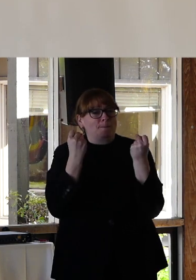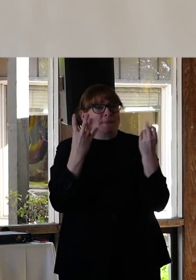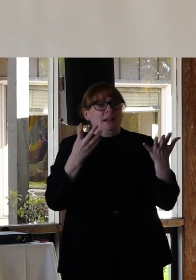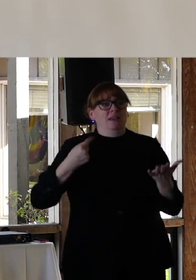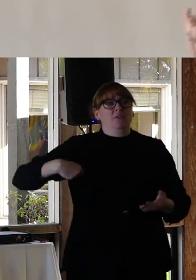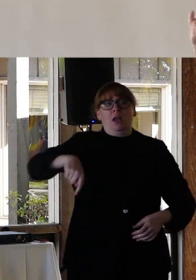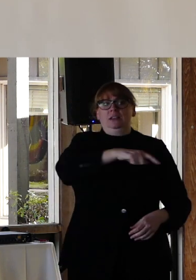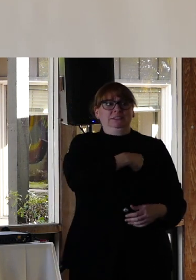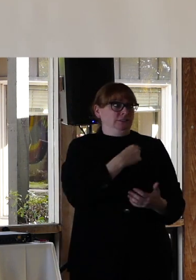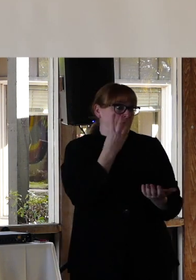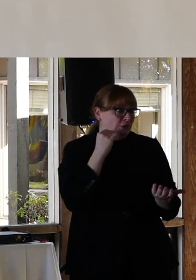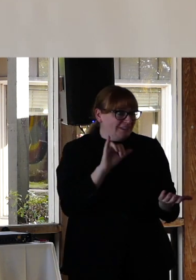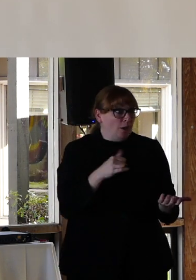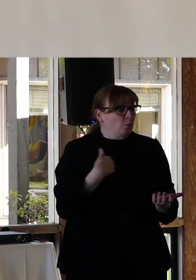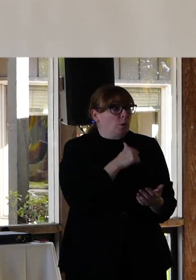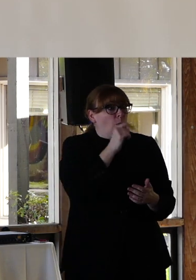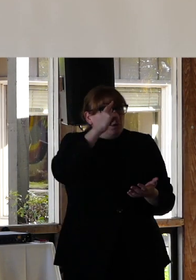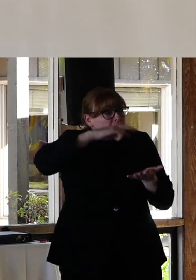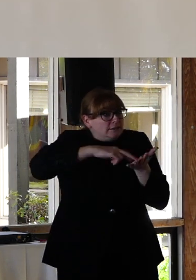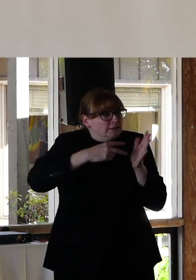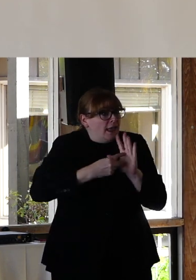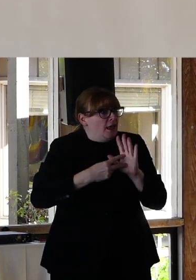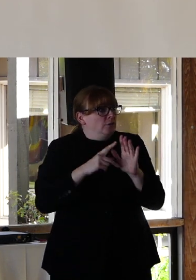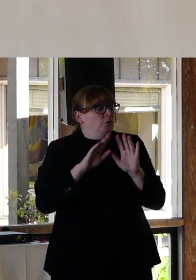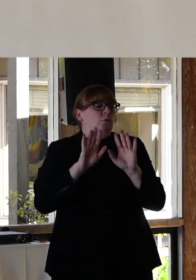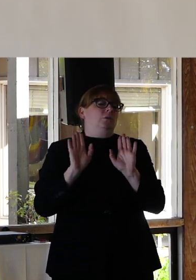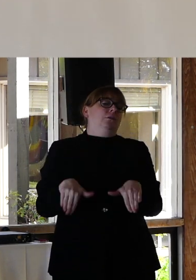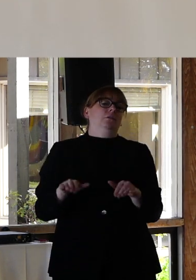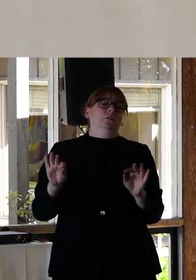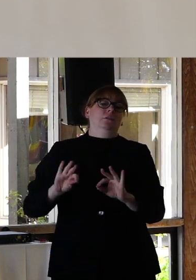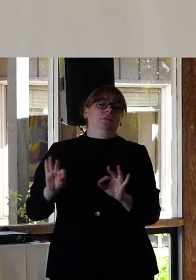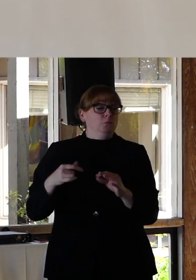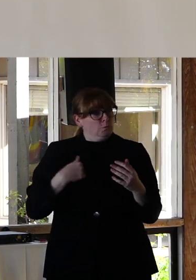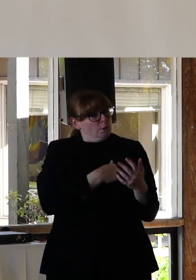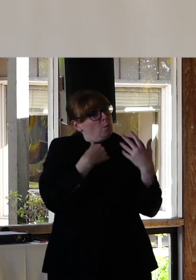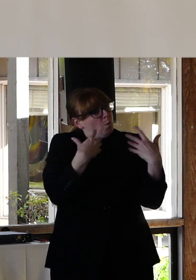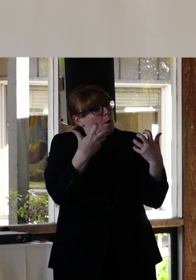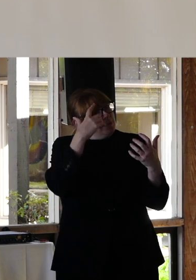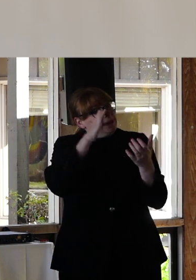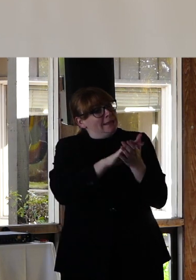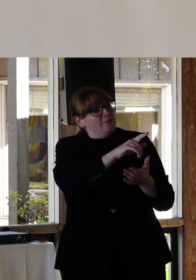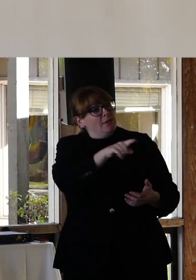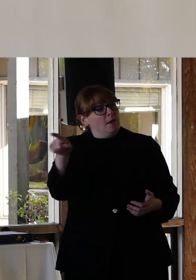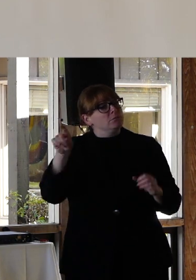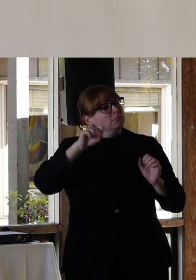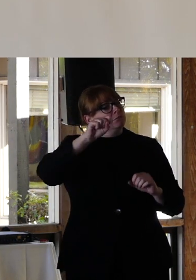us experience it. Right ? We don't intend to. We want to believe them but